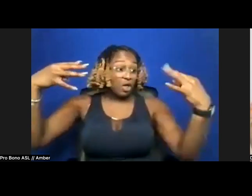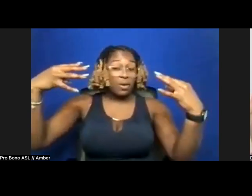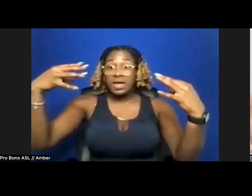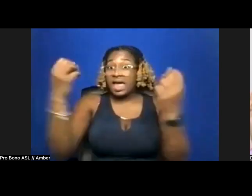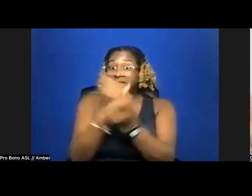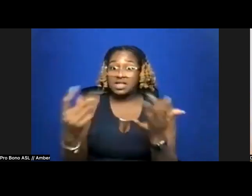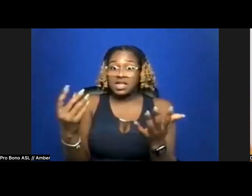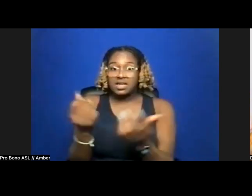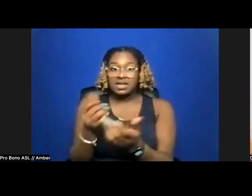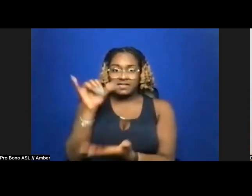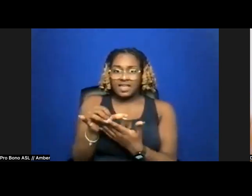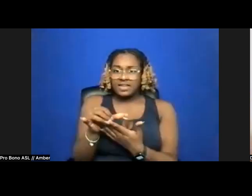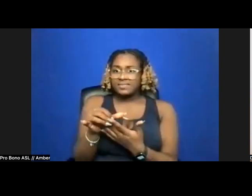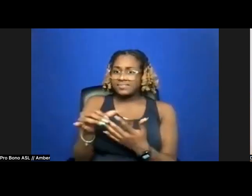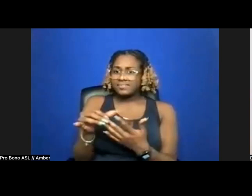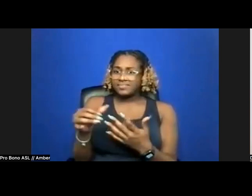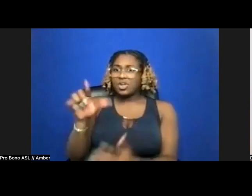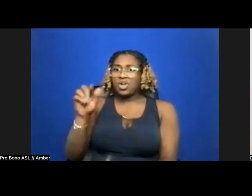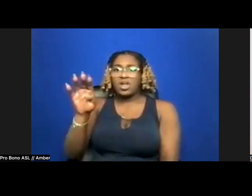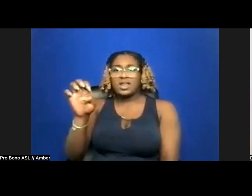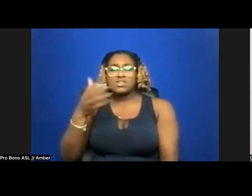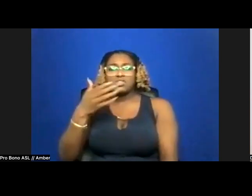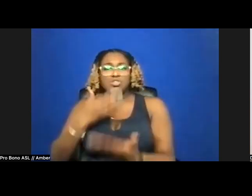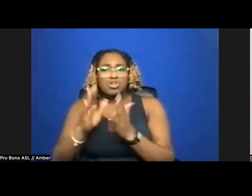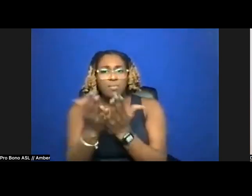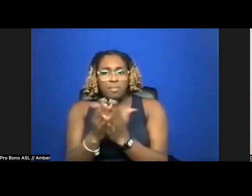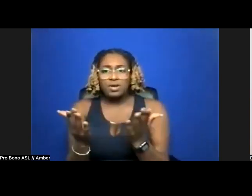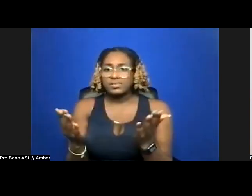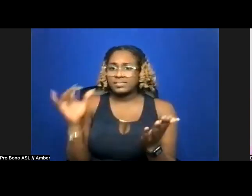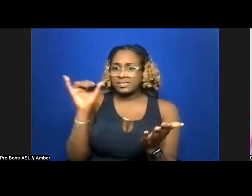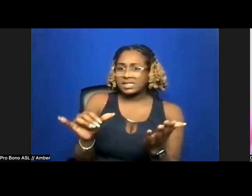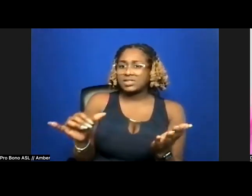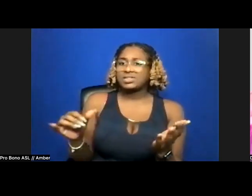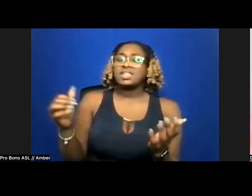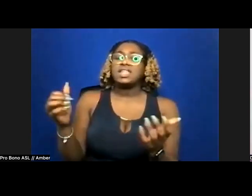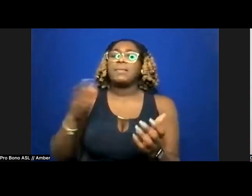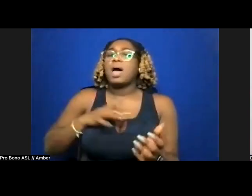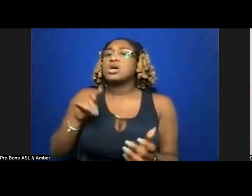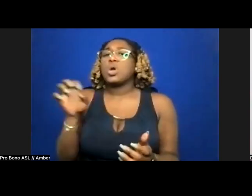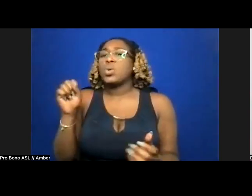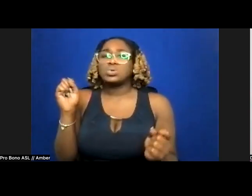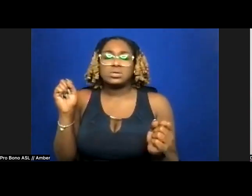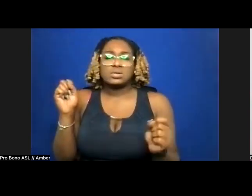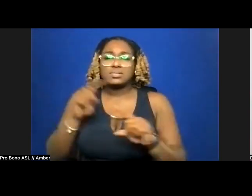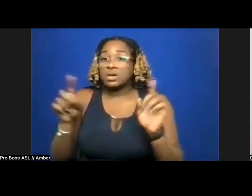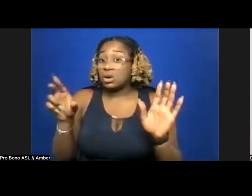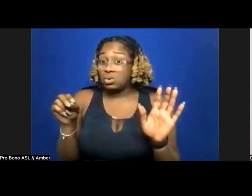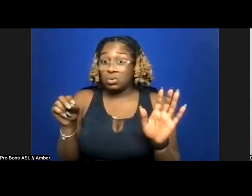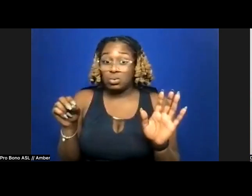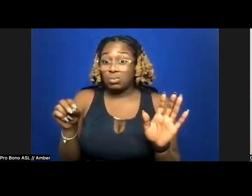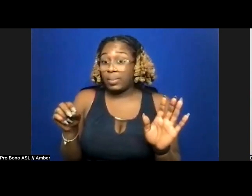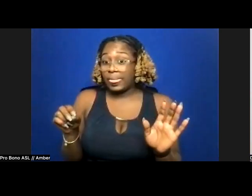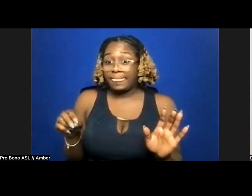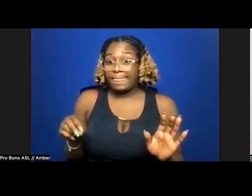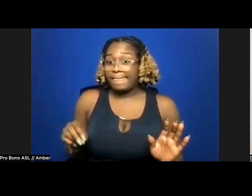of Cardi, the Good Book of Bardi, a Bartier hymn hems even my toes, but no. No one notices.